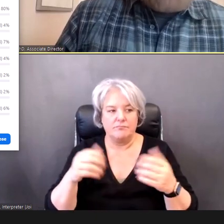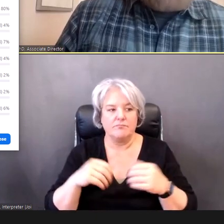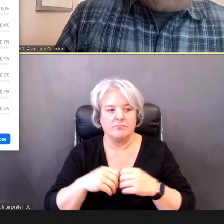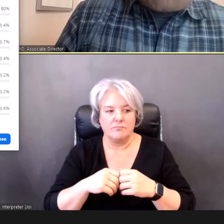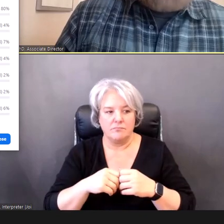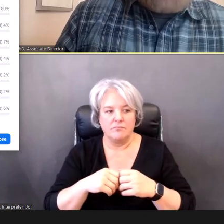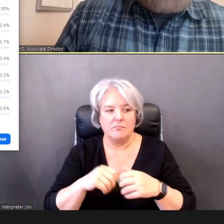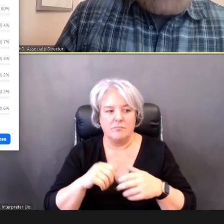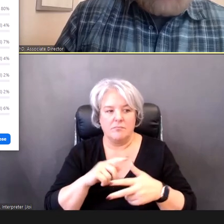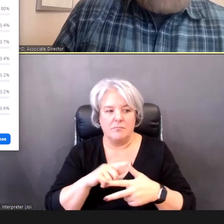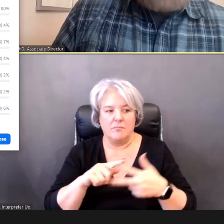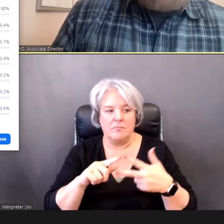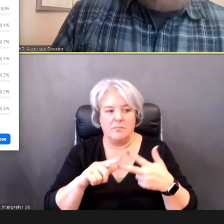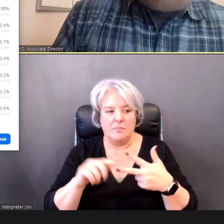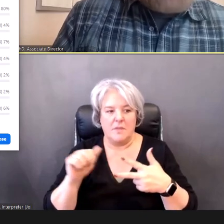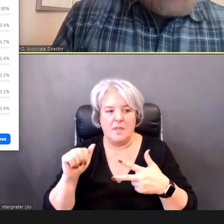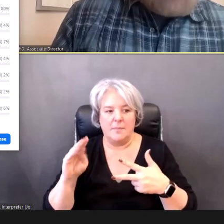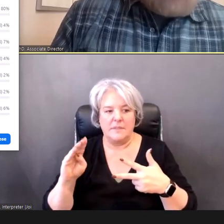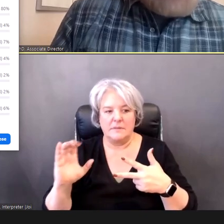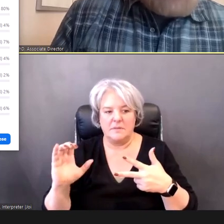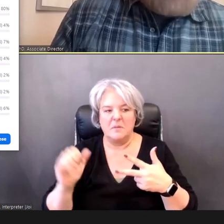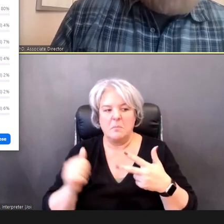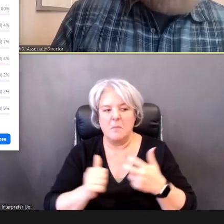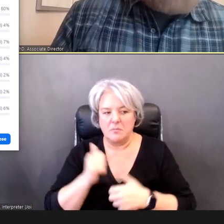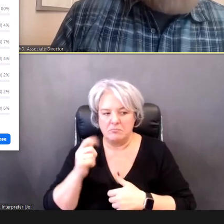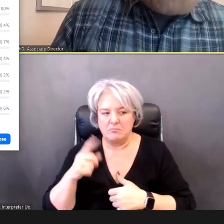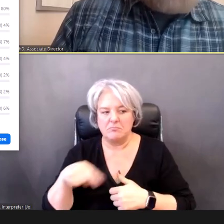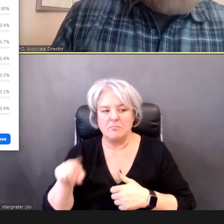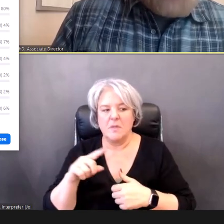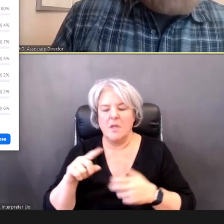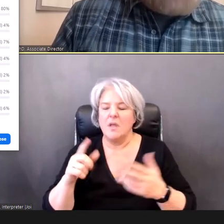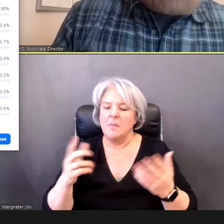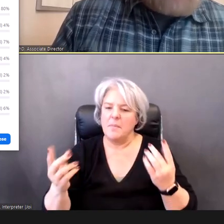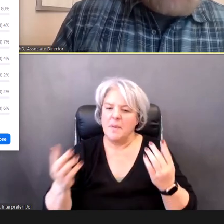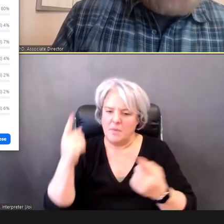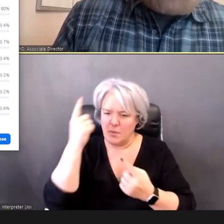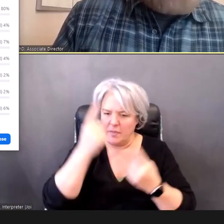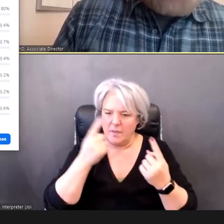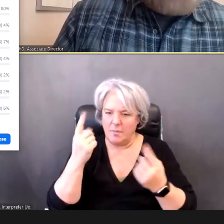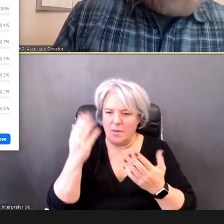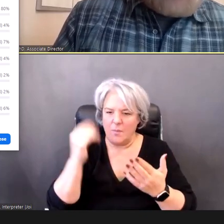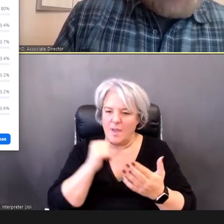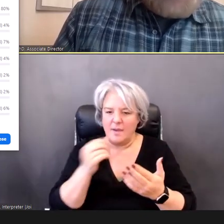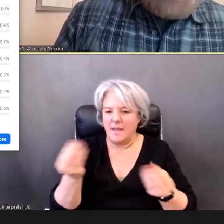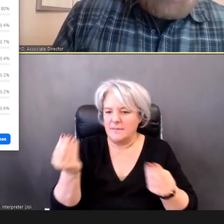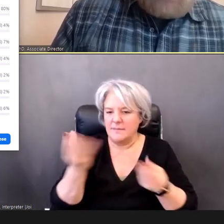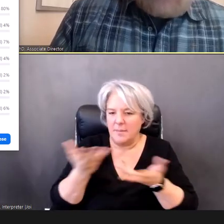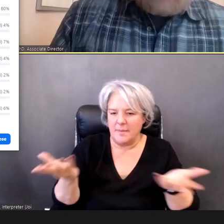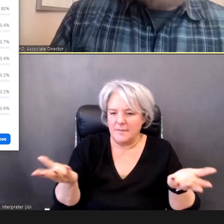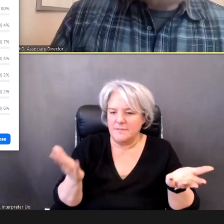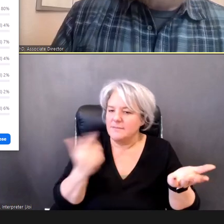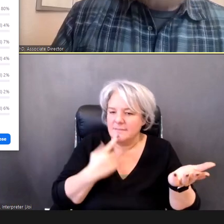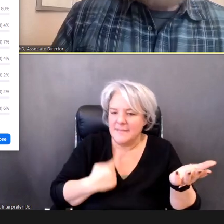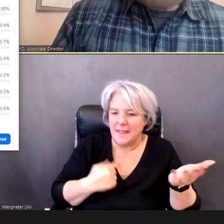now, you're probably wondering why don't you just tell us, William and Terry, as federally-funded...